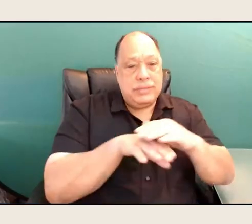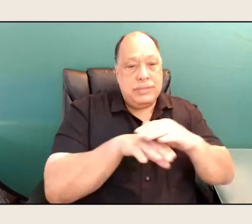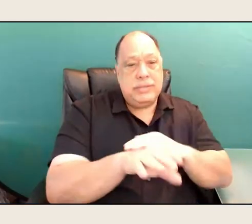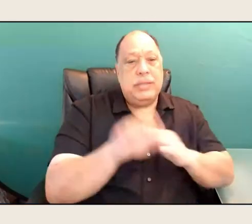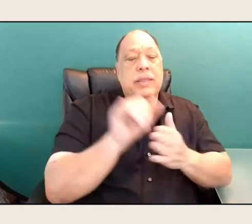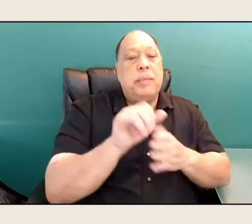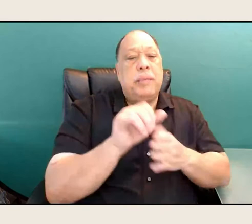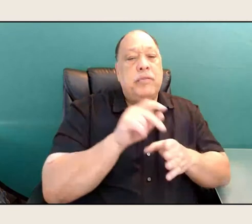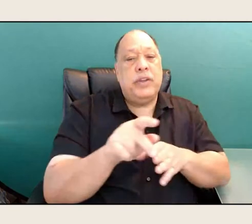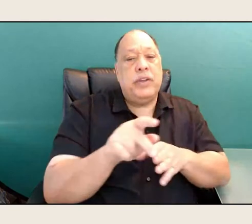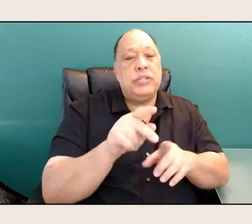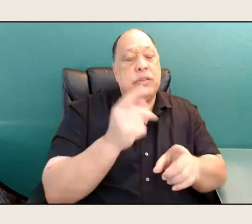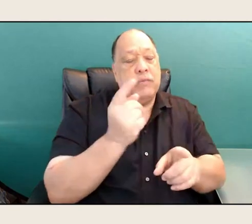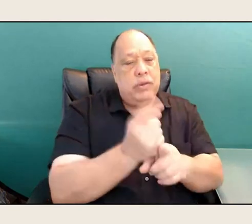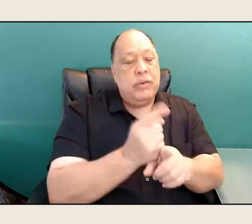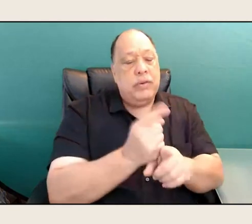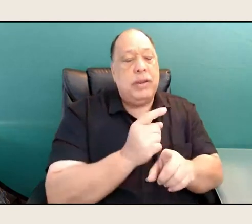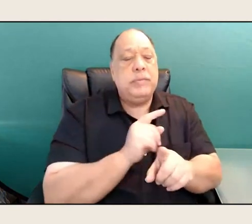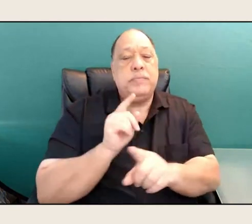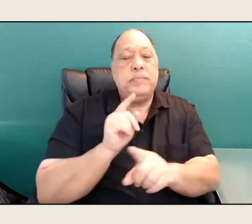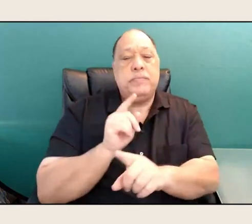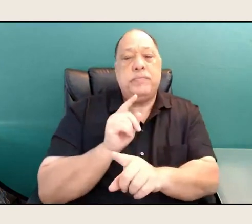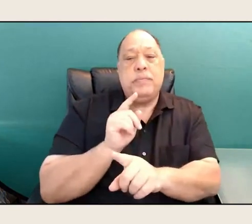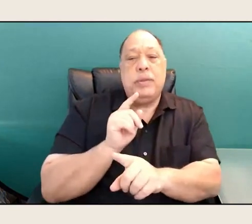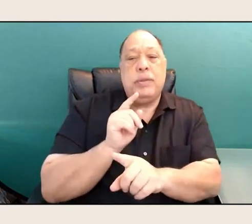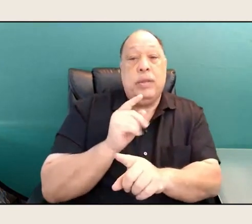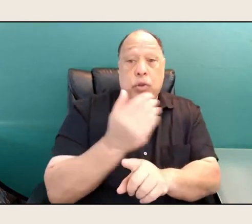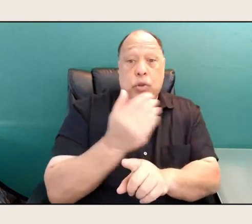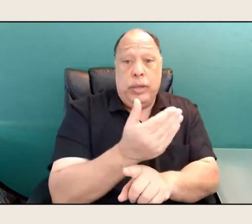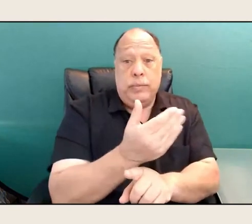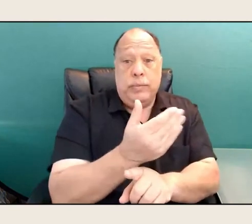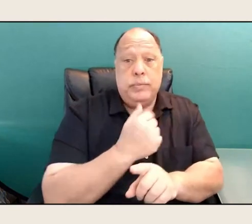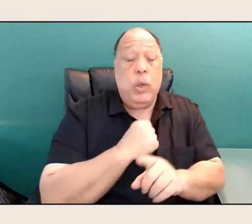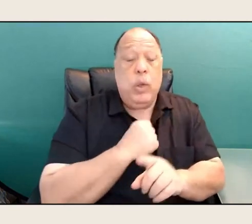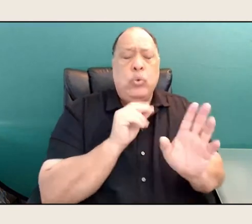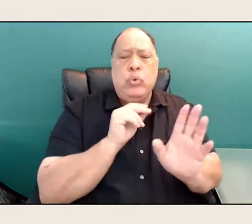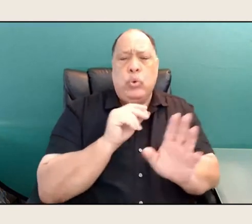There are so many great-- Go ahead. No, no. You, go go.